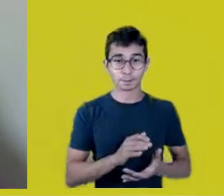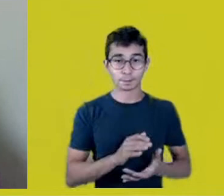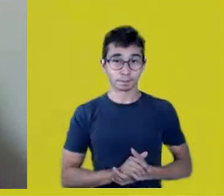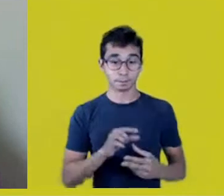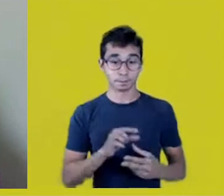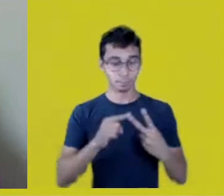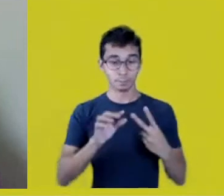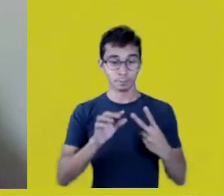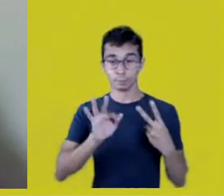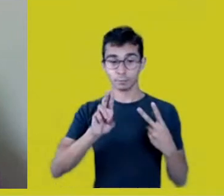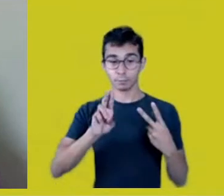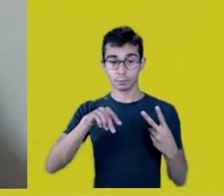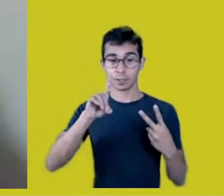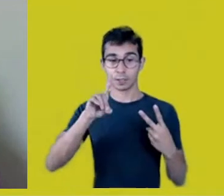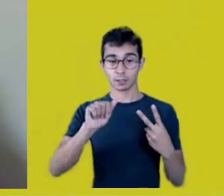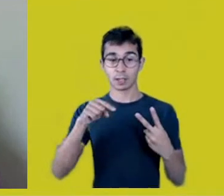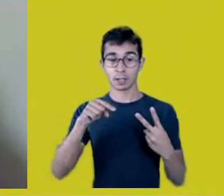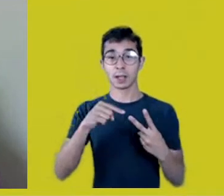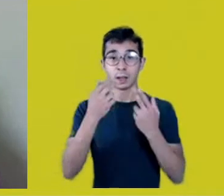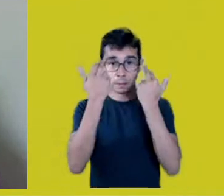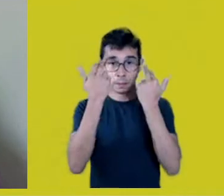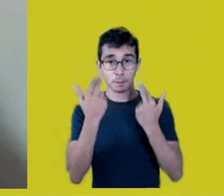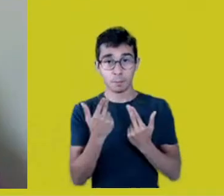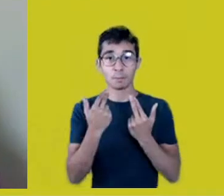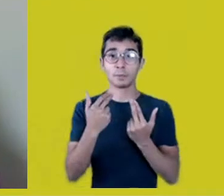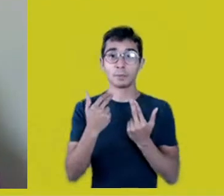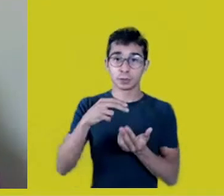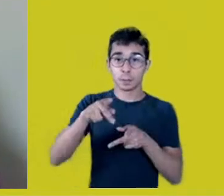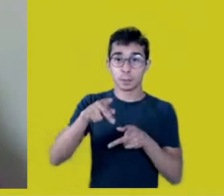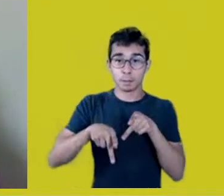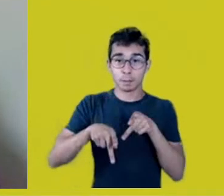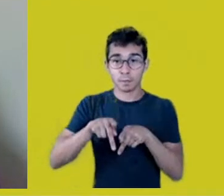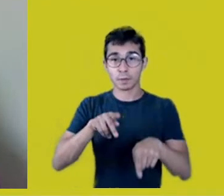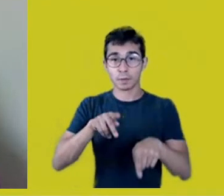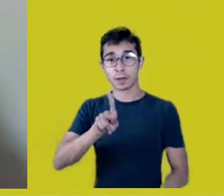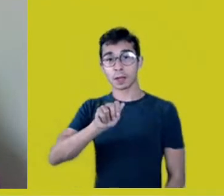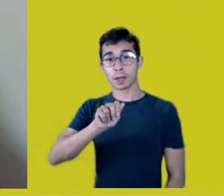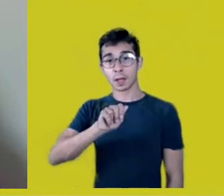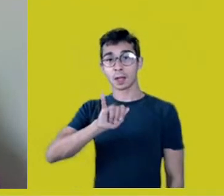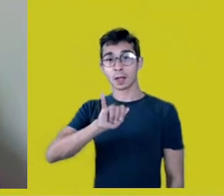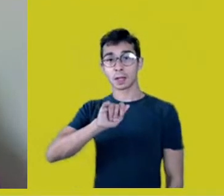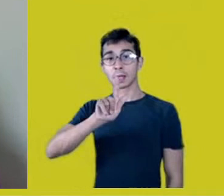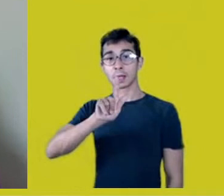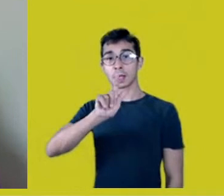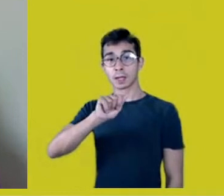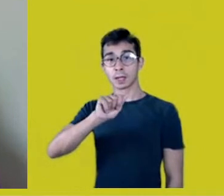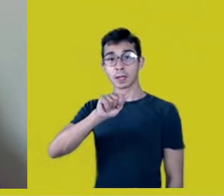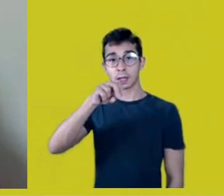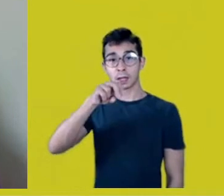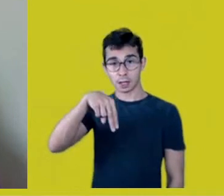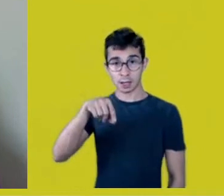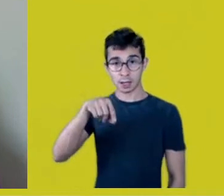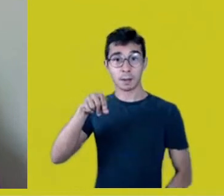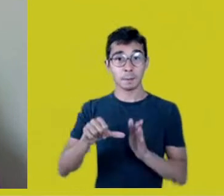She was the first Native lawyer in the South, at Unijuí, and the first Native in Brazil to get a Master’s in Law